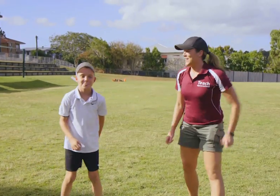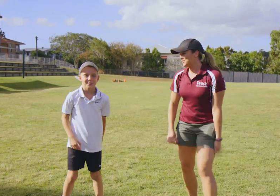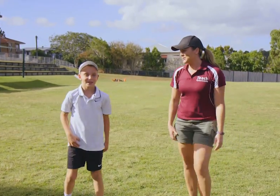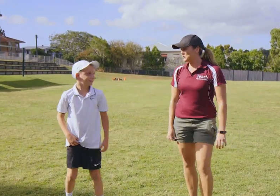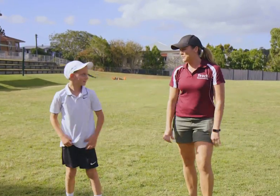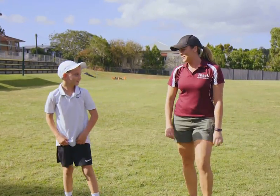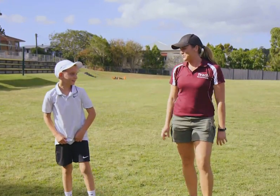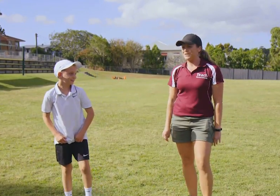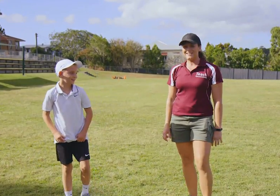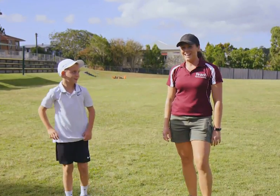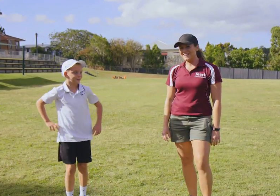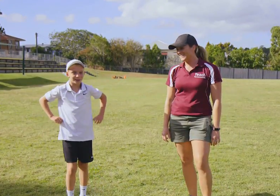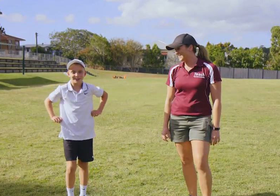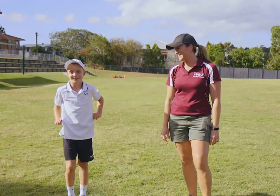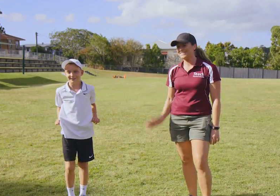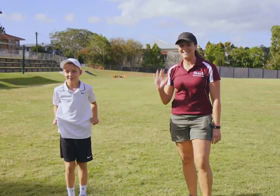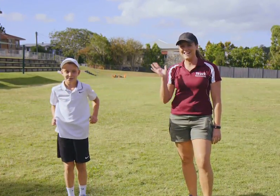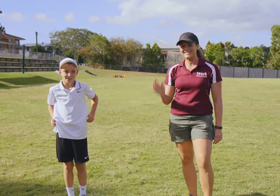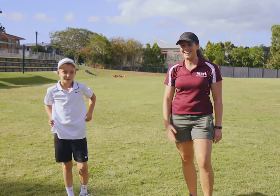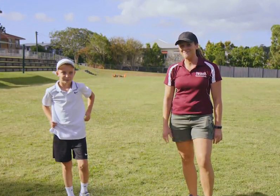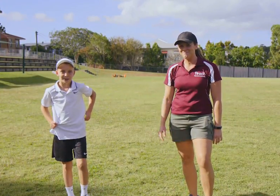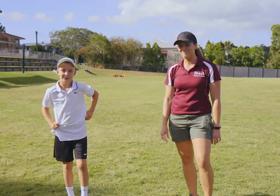Thanks for doing swimming moves with me. That’s alright. Bye. See you next time!